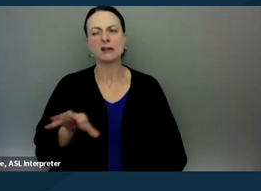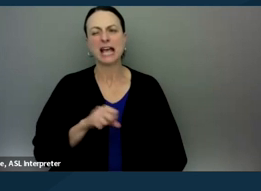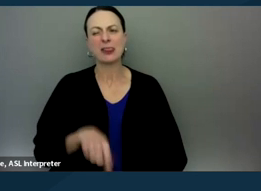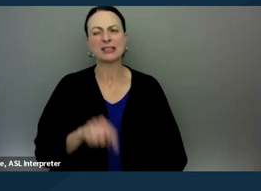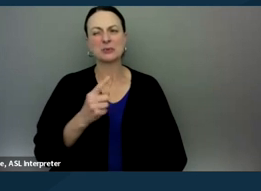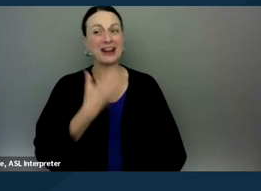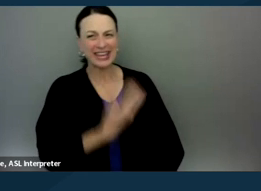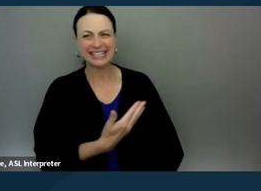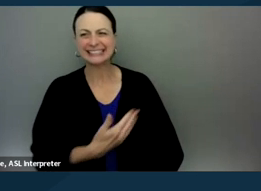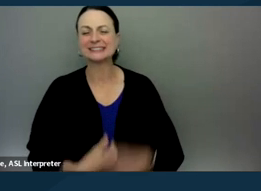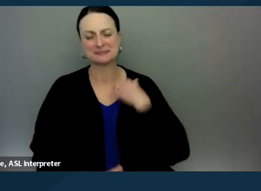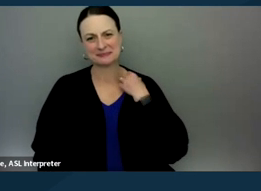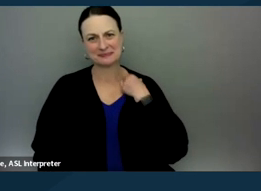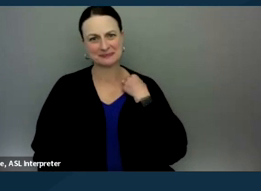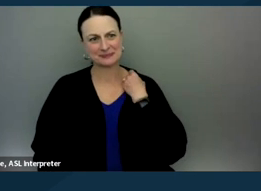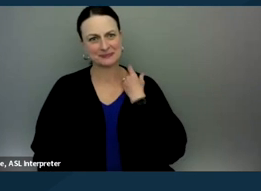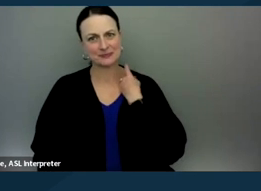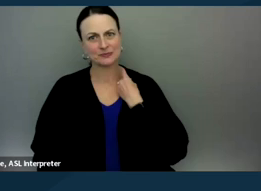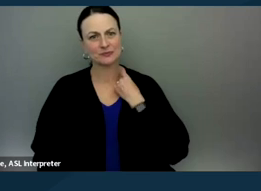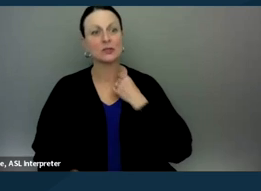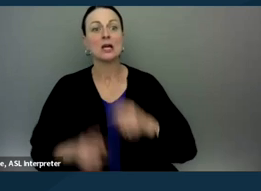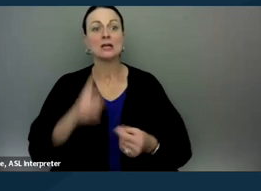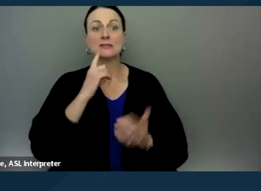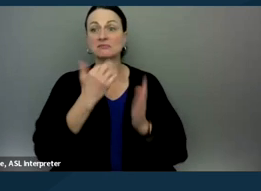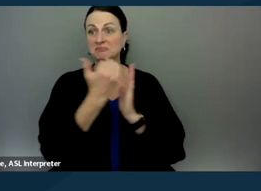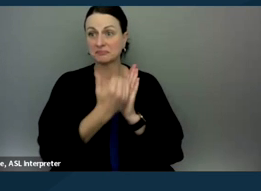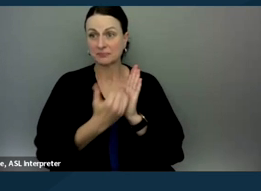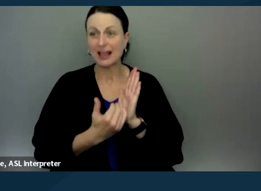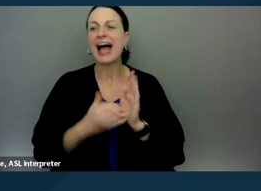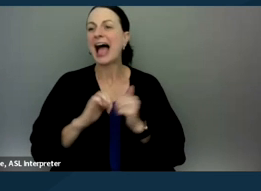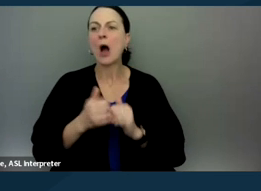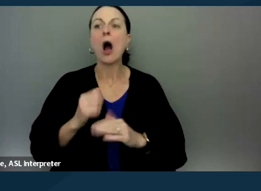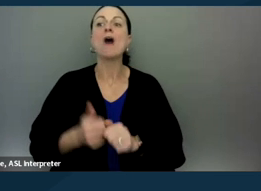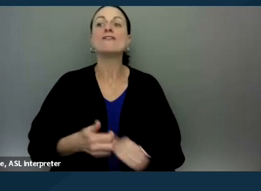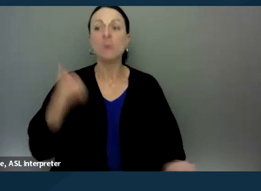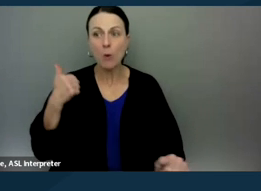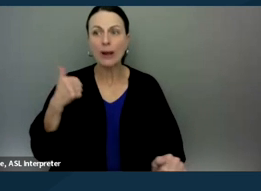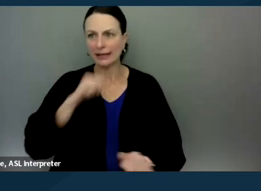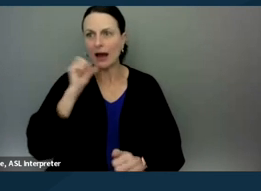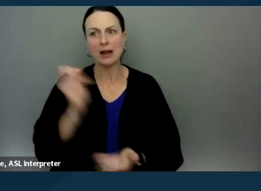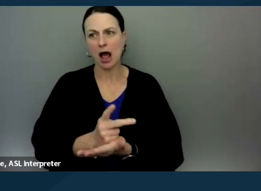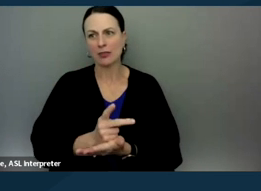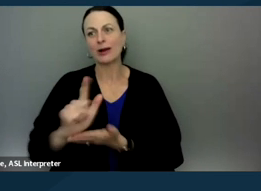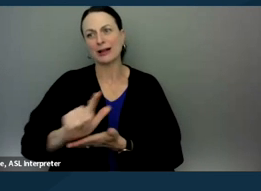that's a nice lead up to practical steps to avoid unauthorized practice of law. And Cheryl and I are gonna model